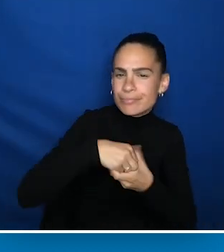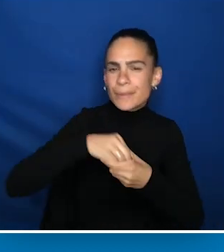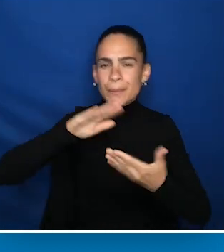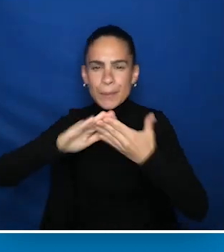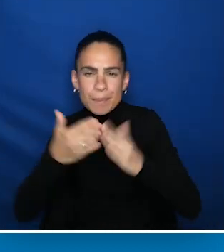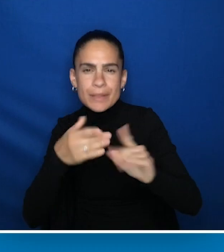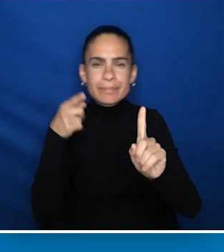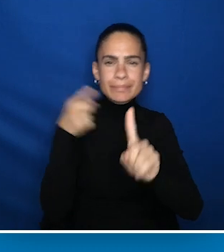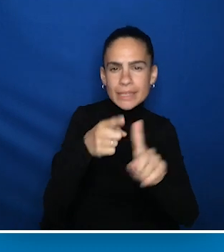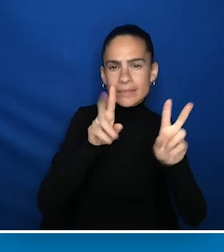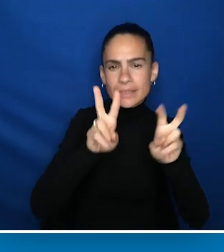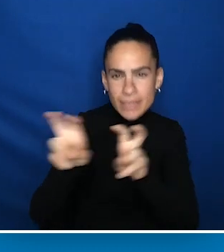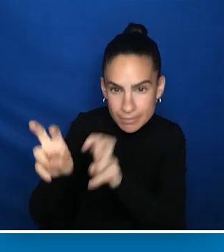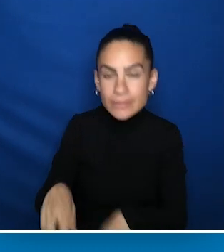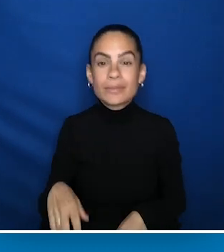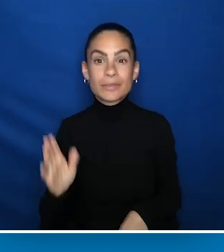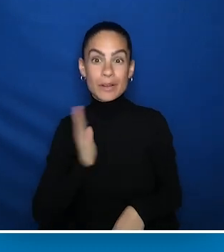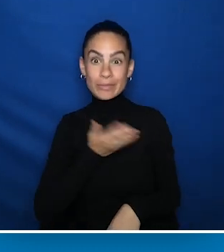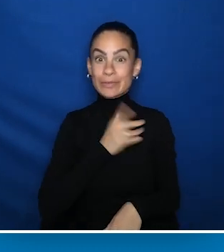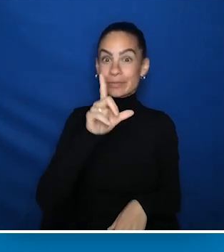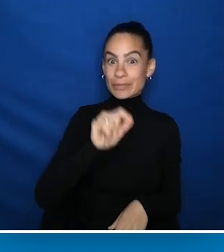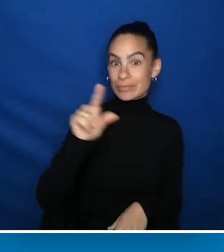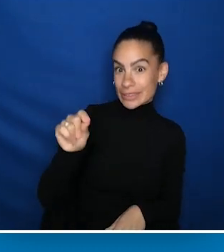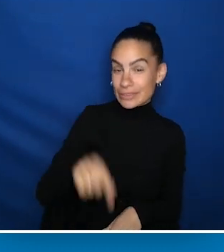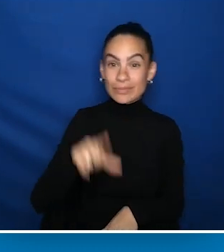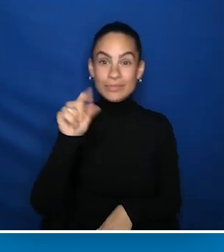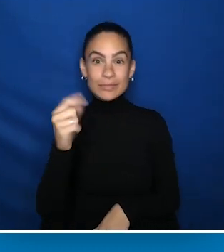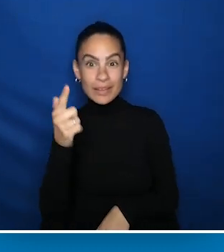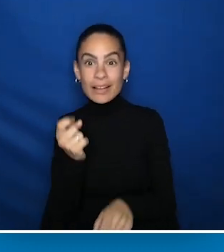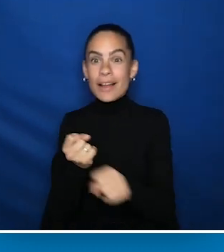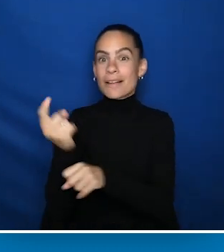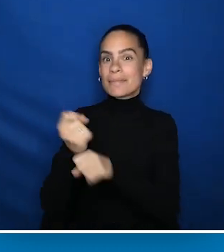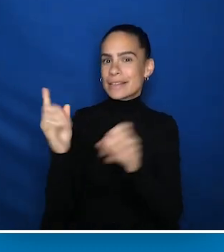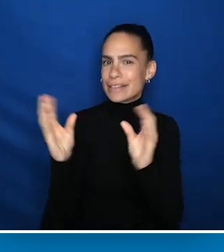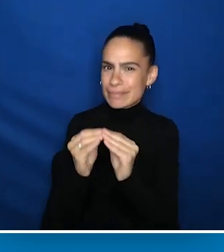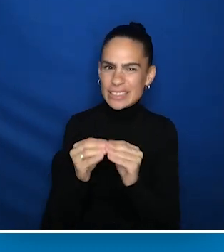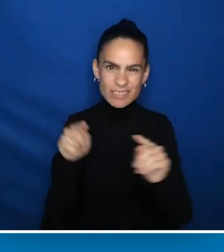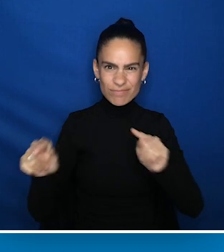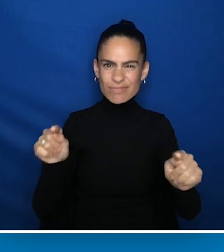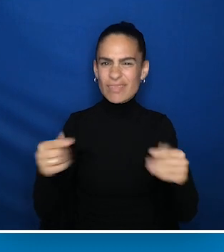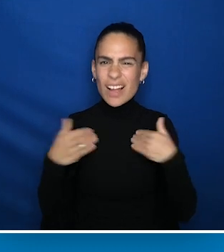and our 2020 and 2021 annual meetings each included a special session on engaging people with intellectual